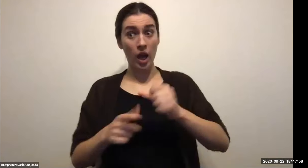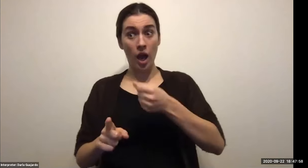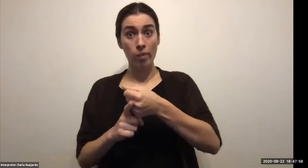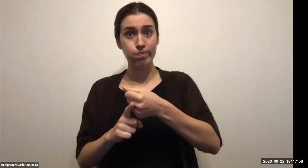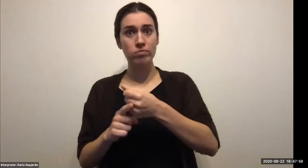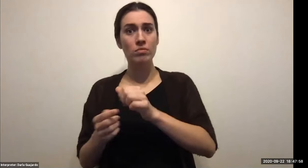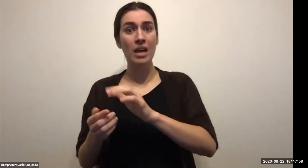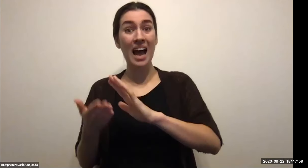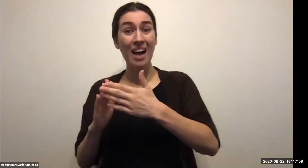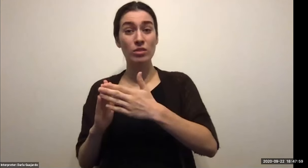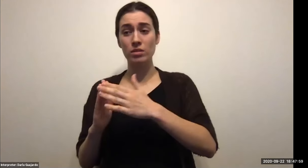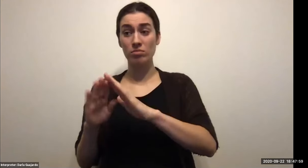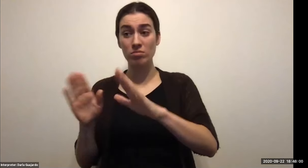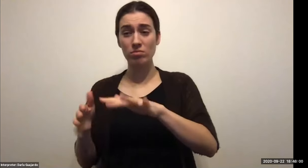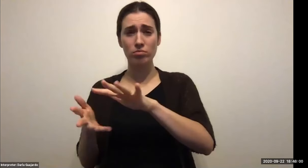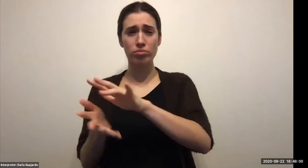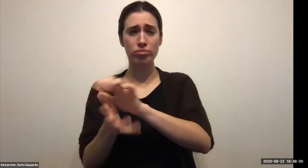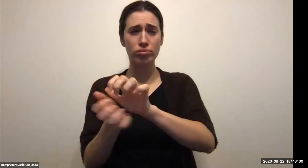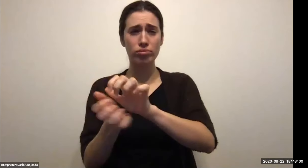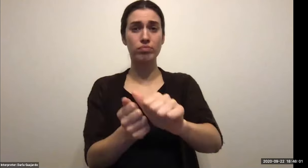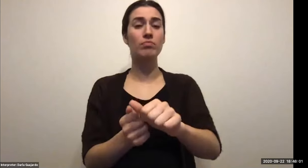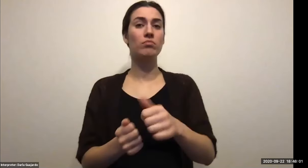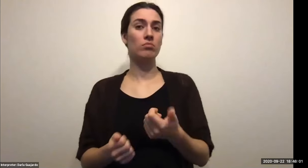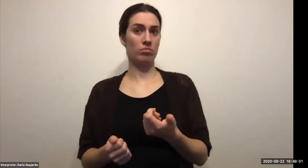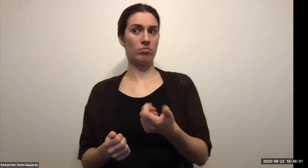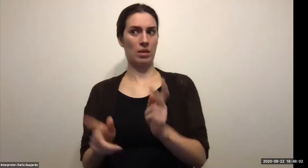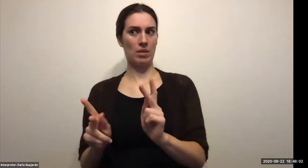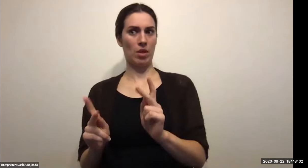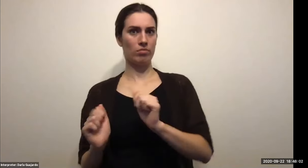Keith Wolling: And they're cutting the companies that were actually out of England that we were working our way through.